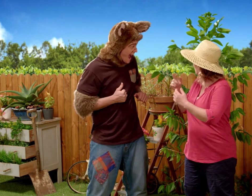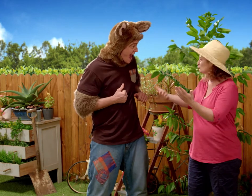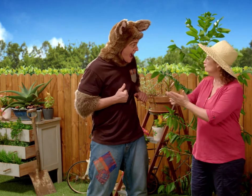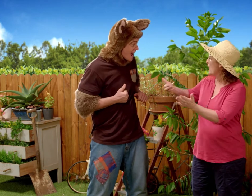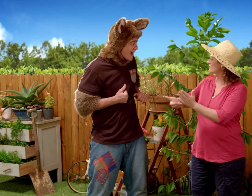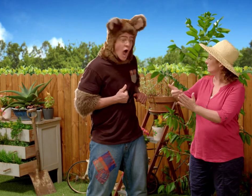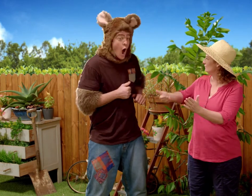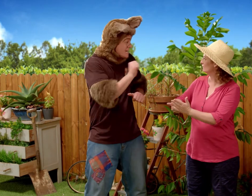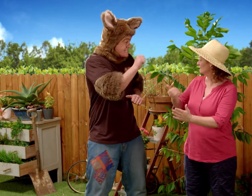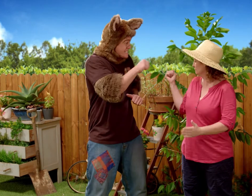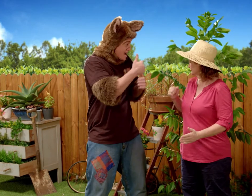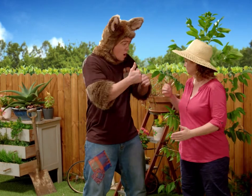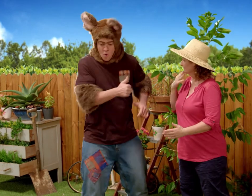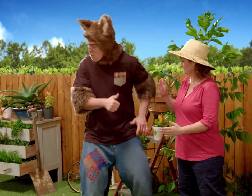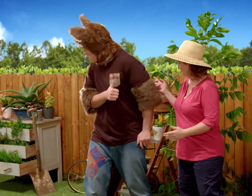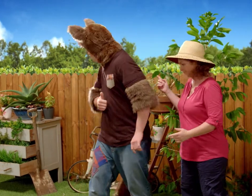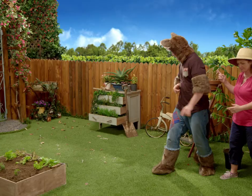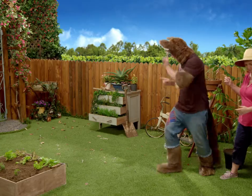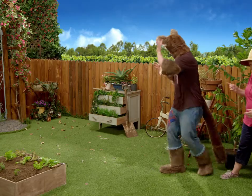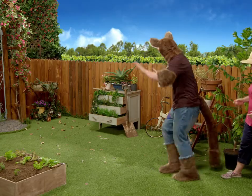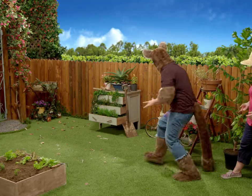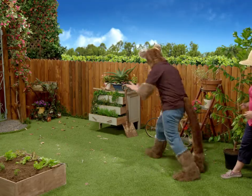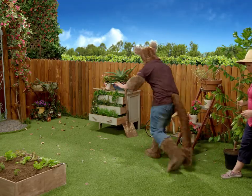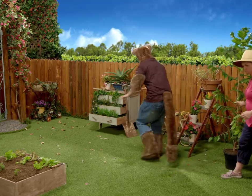Can you go and get the shovel? Okay.